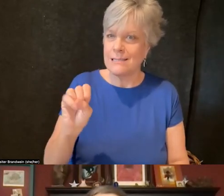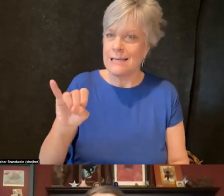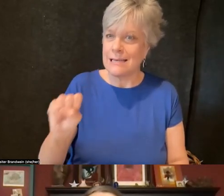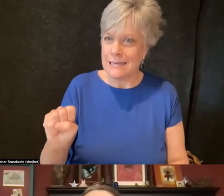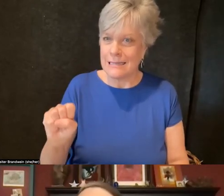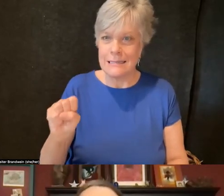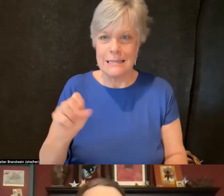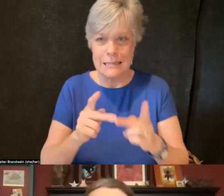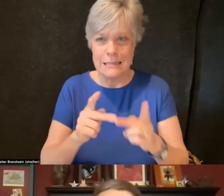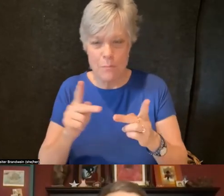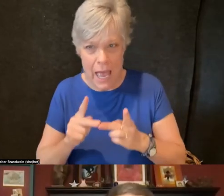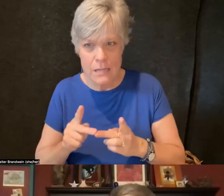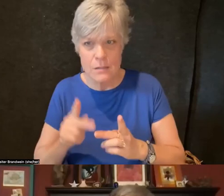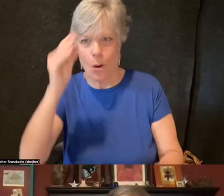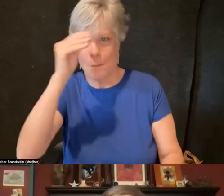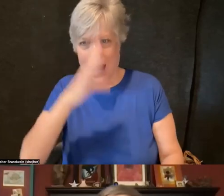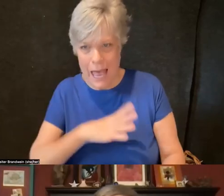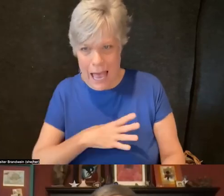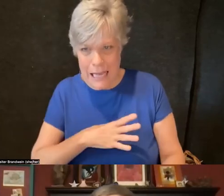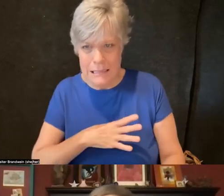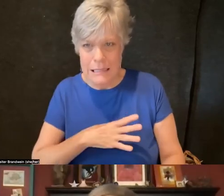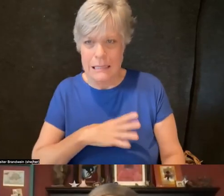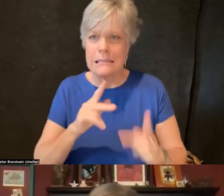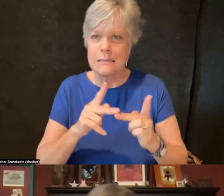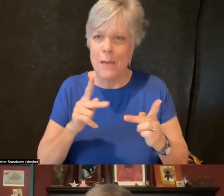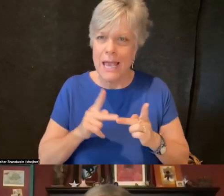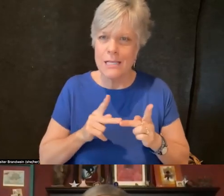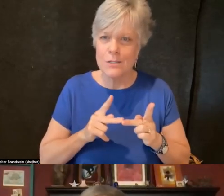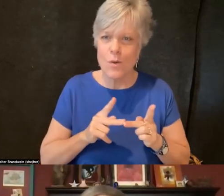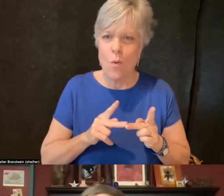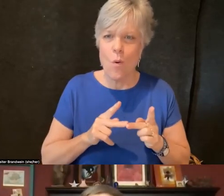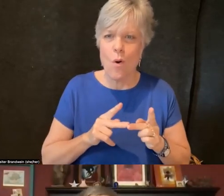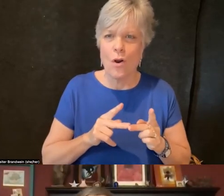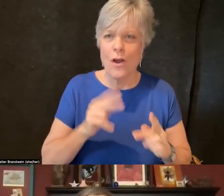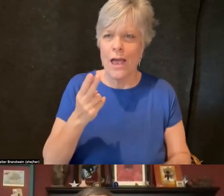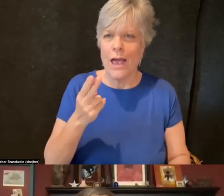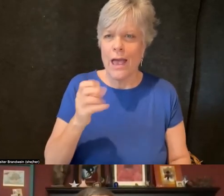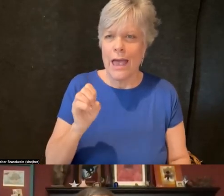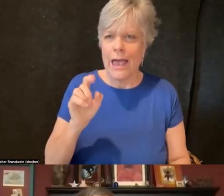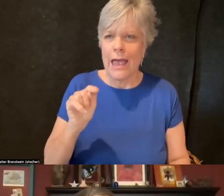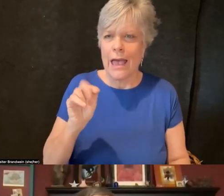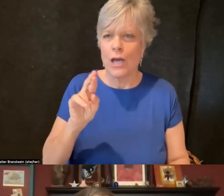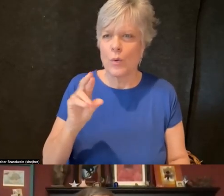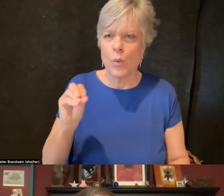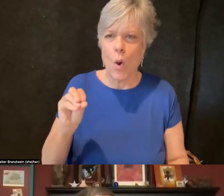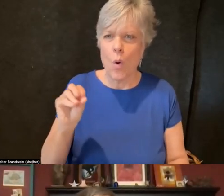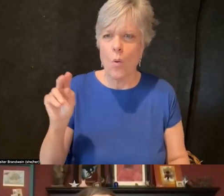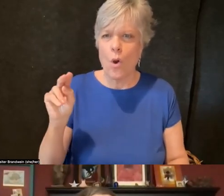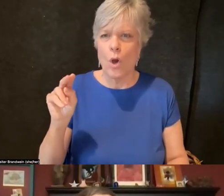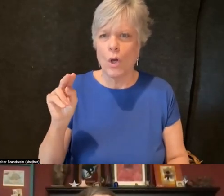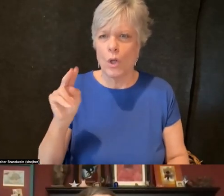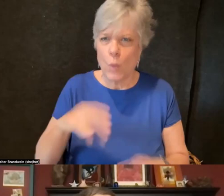or heteronormative or et cetera, any oppressive way one might imagine,